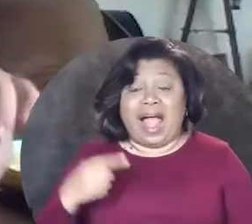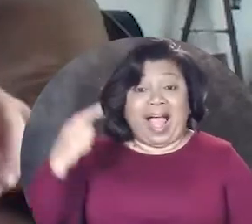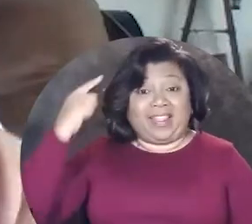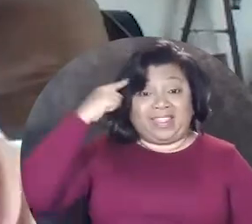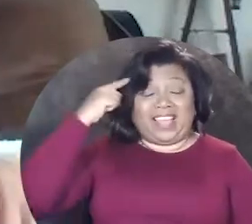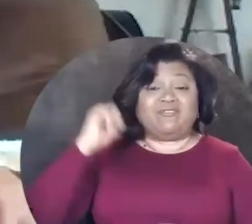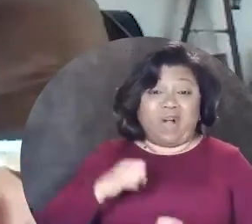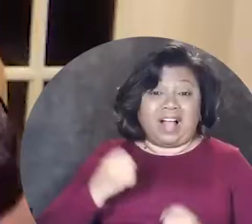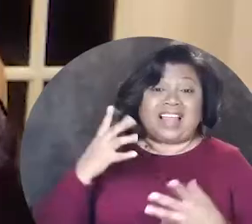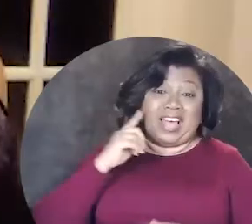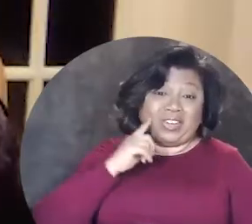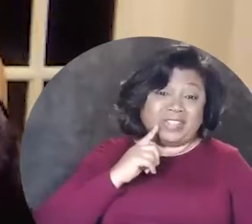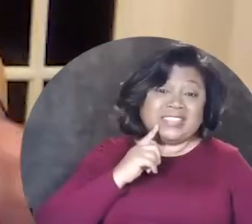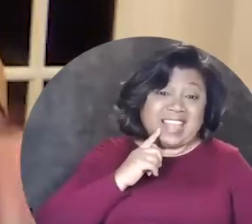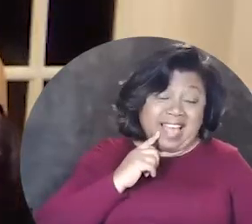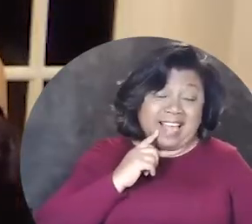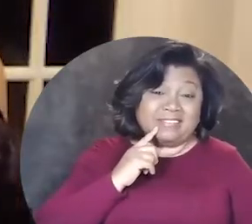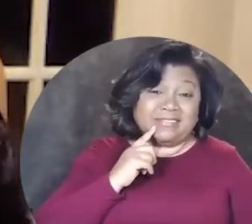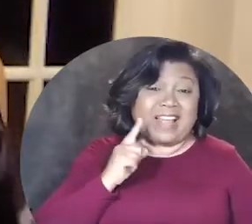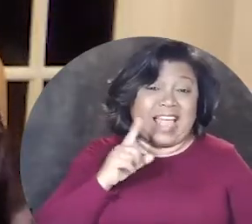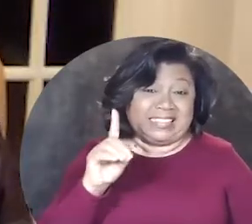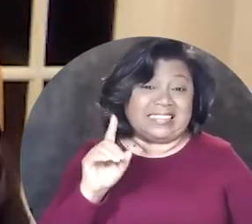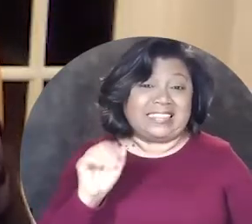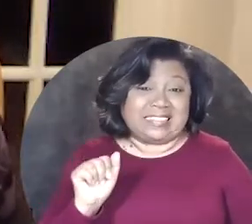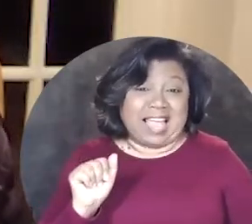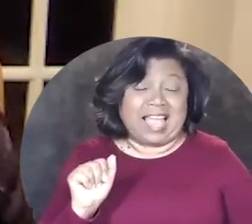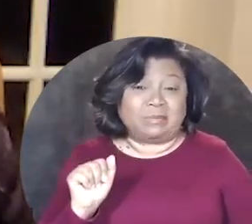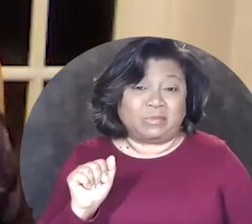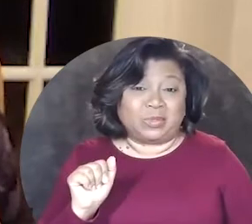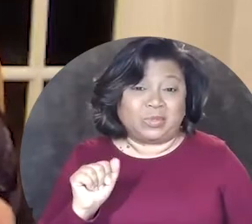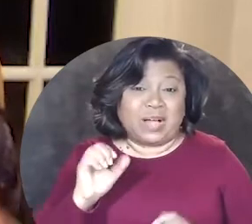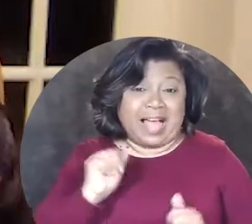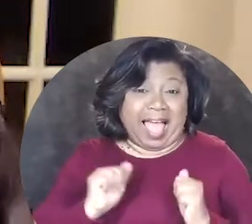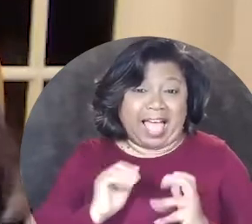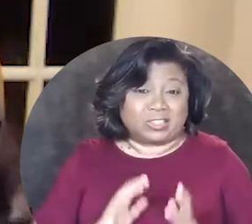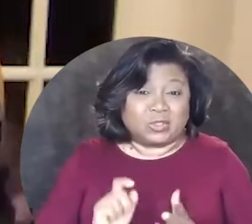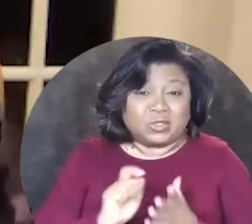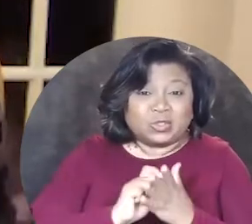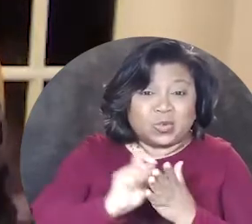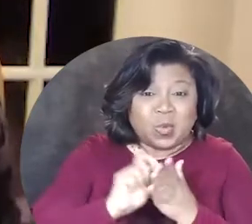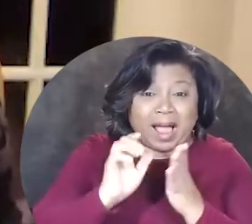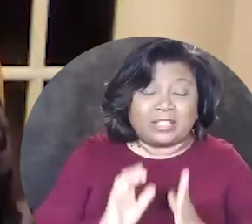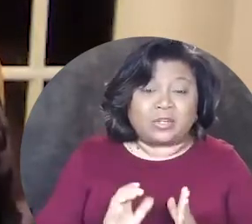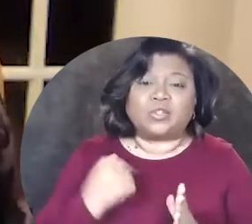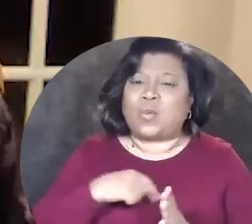and I think for a lot of Deaf and disabled actors, writers